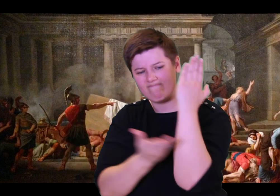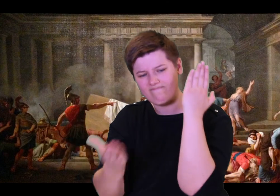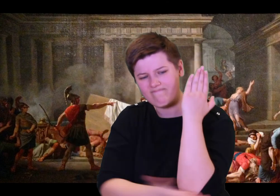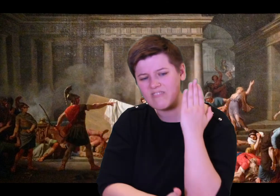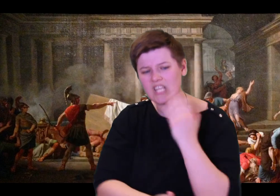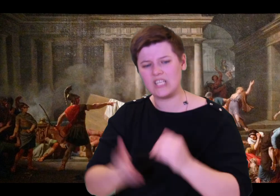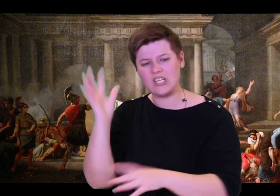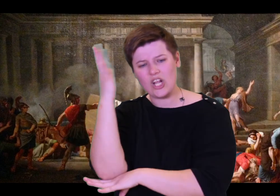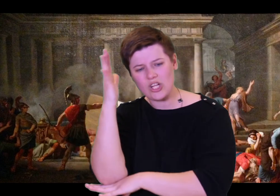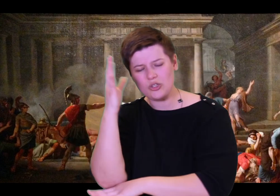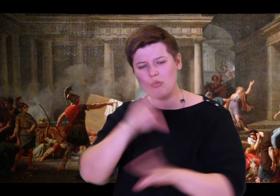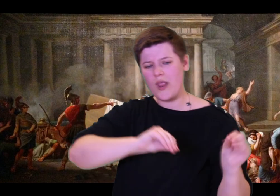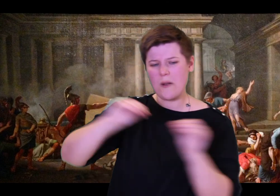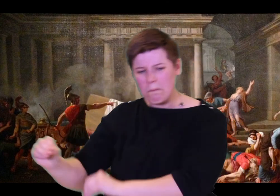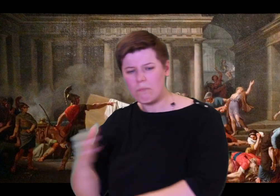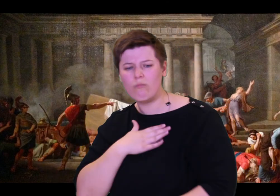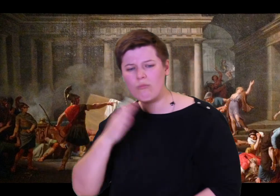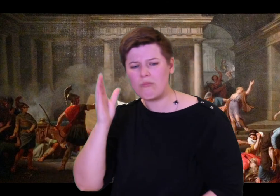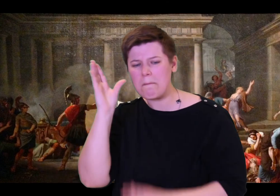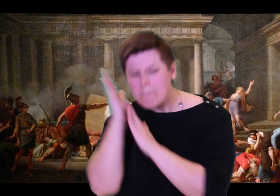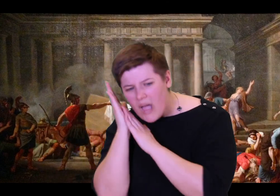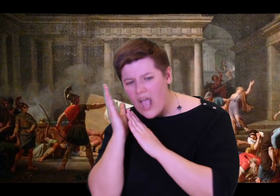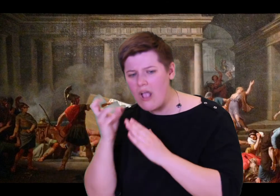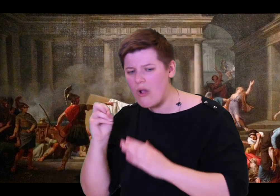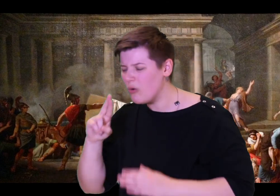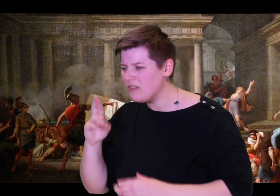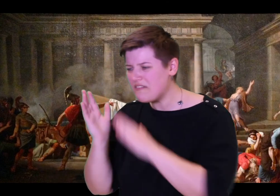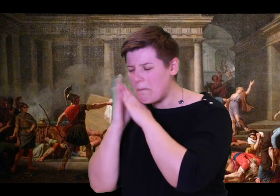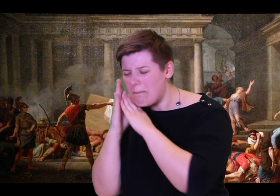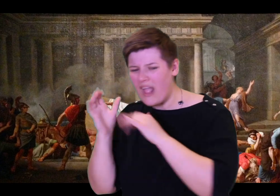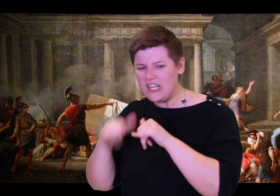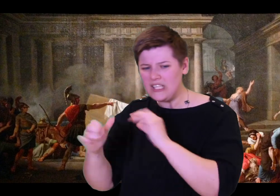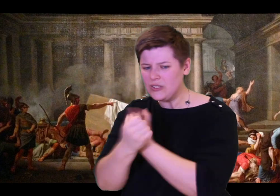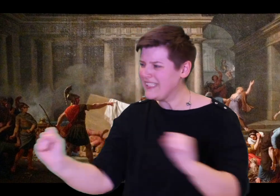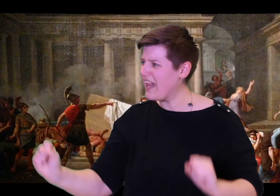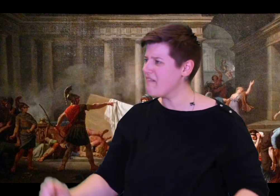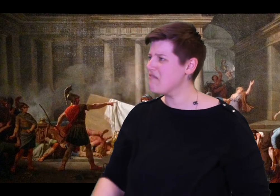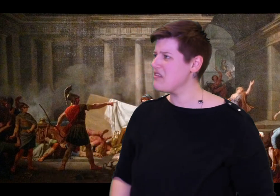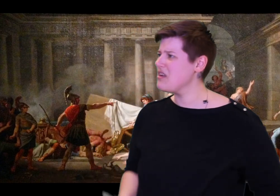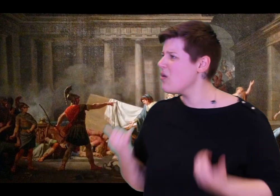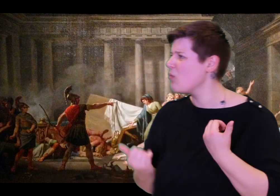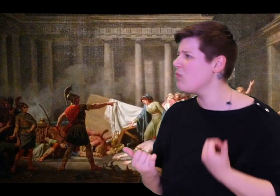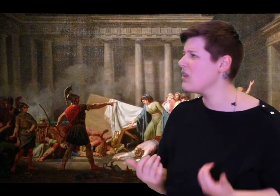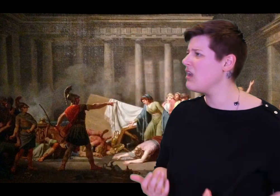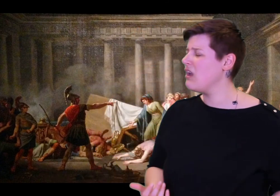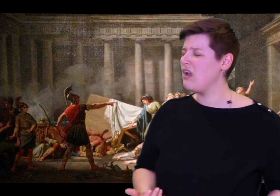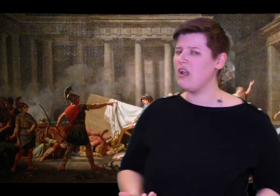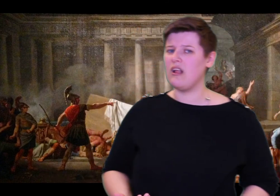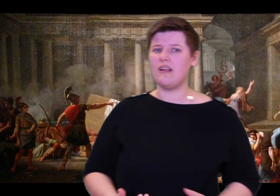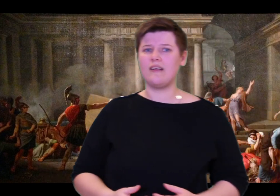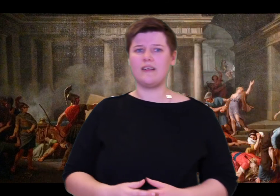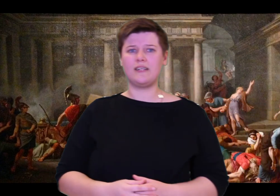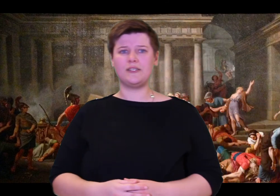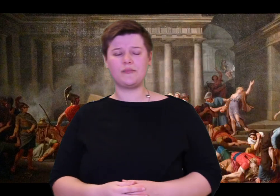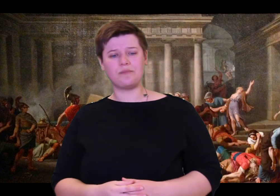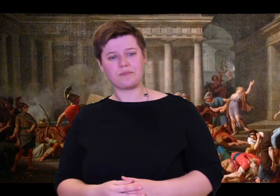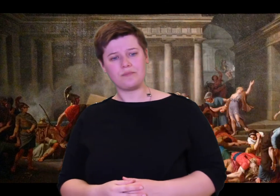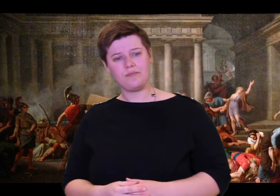across, dyed purple. Now I have told the secret trick, the token. But woman, wife, I